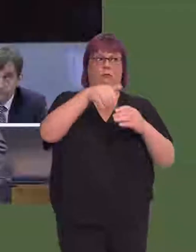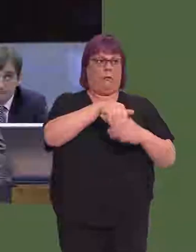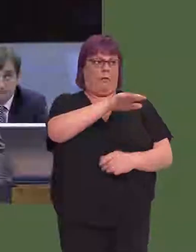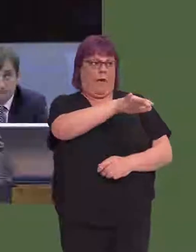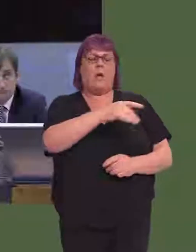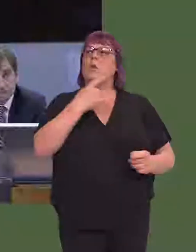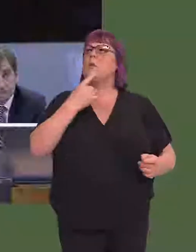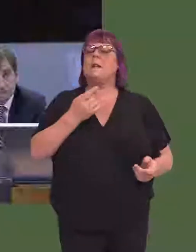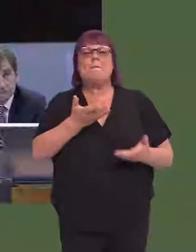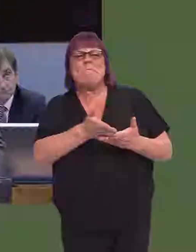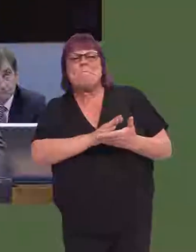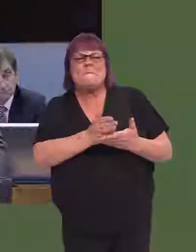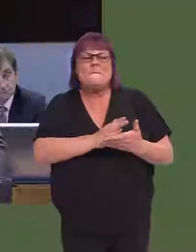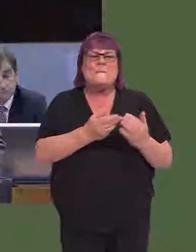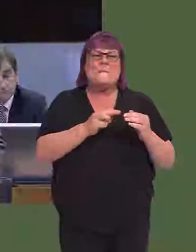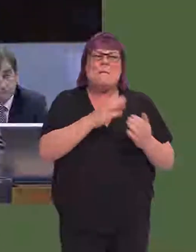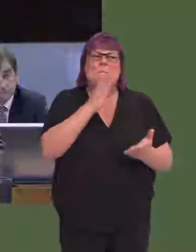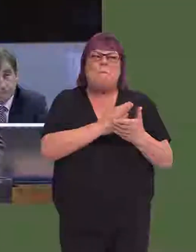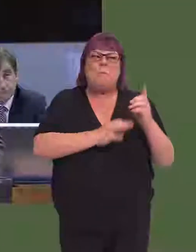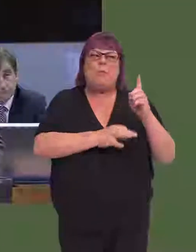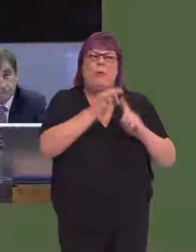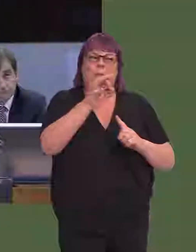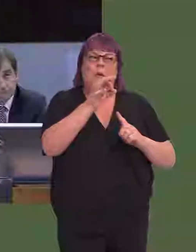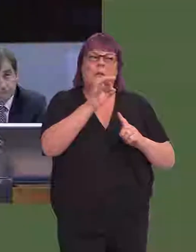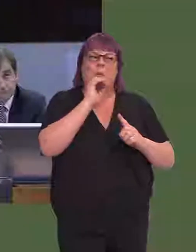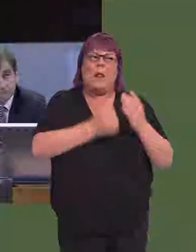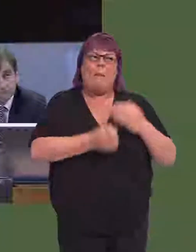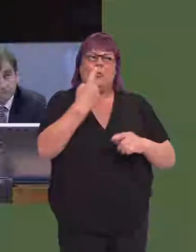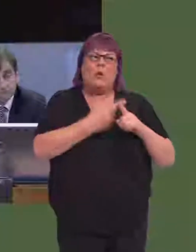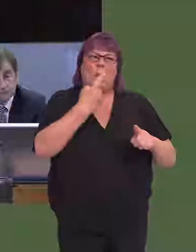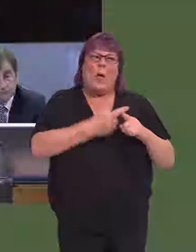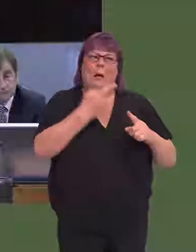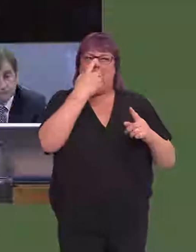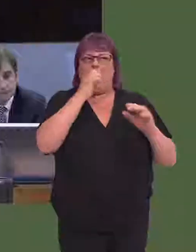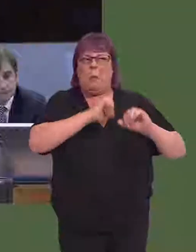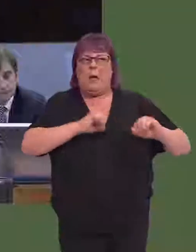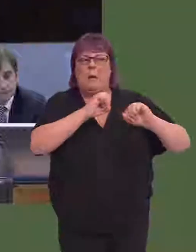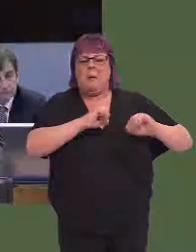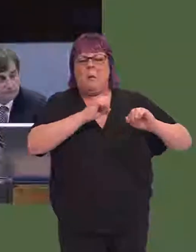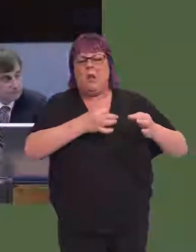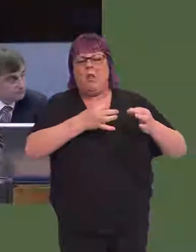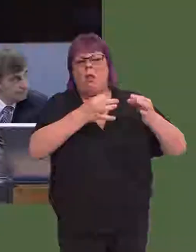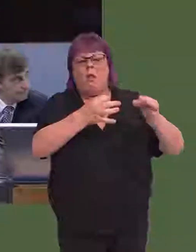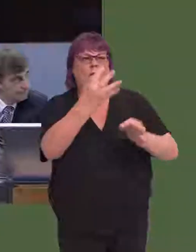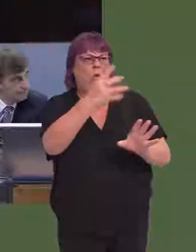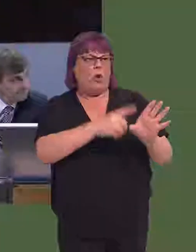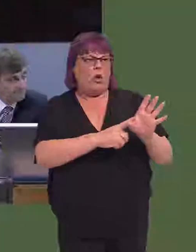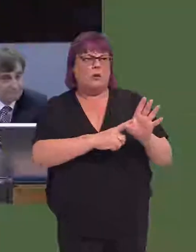took, said that it is doubtful that there will be any real improvements until at least four years into the franchise.